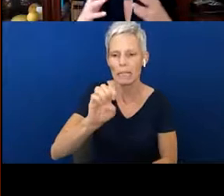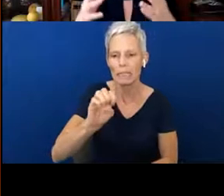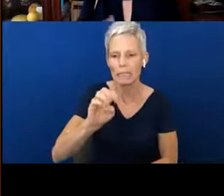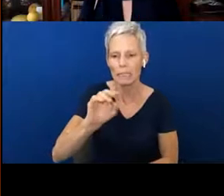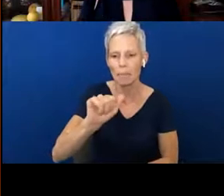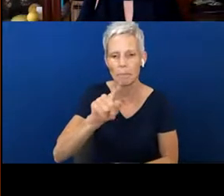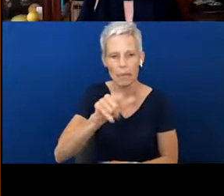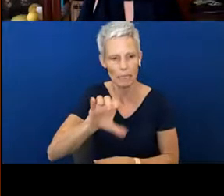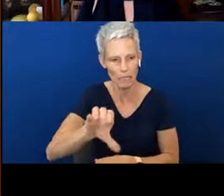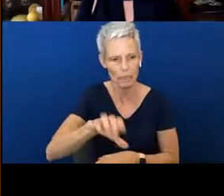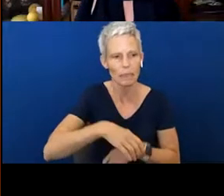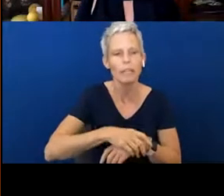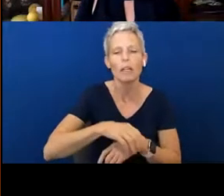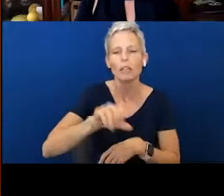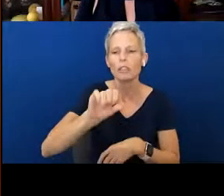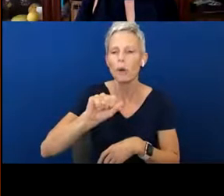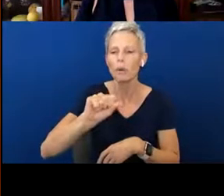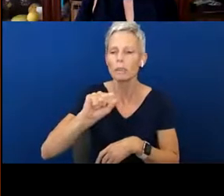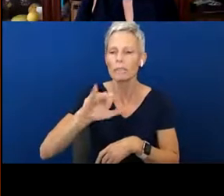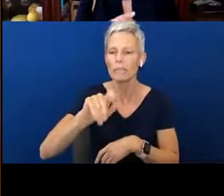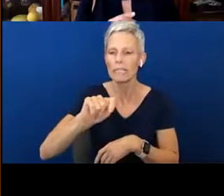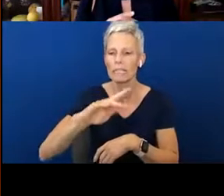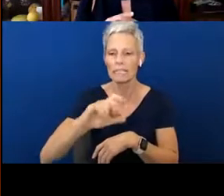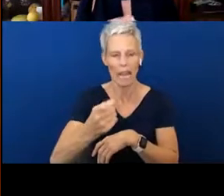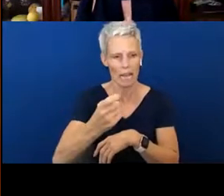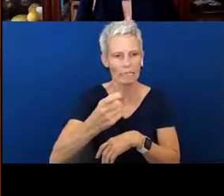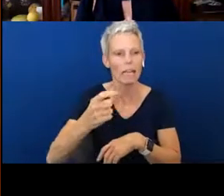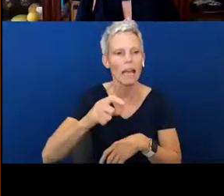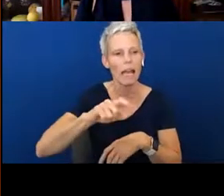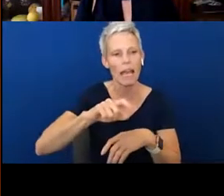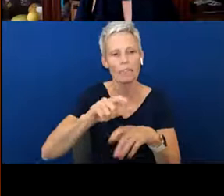lumped together, and that's really how words are put together to form phrases and sentences.